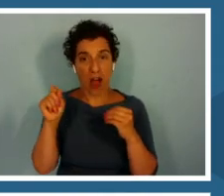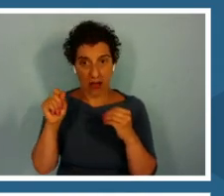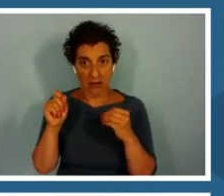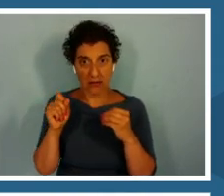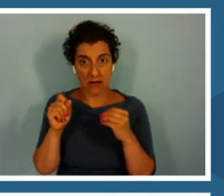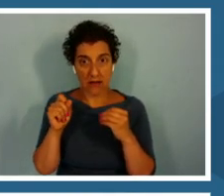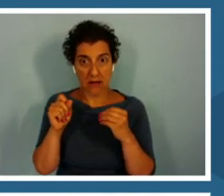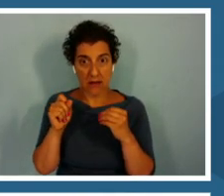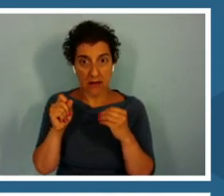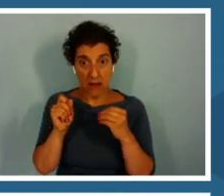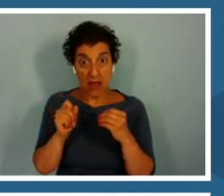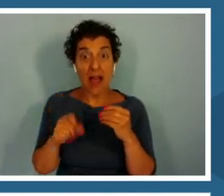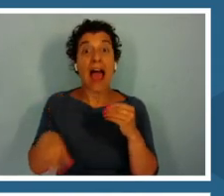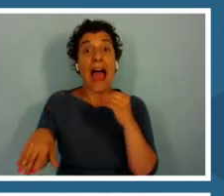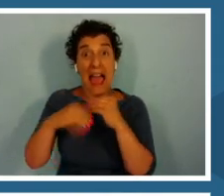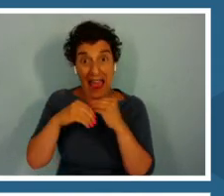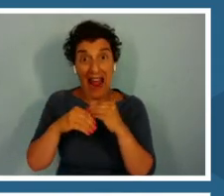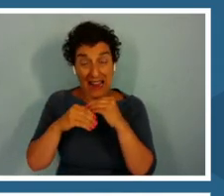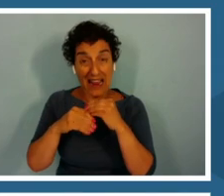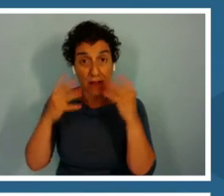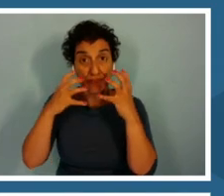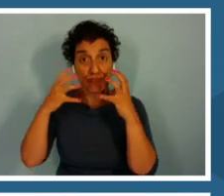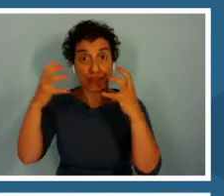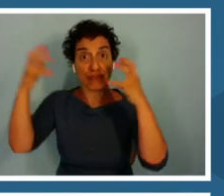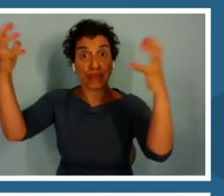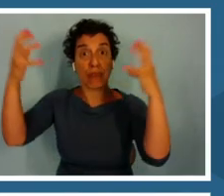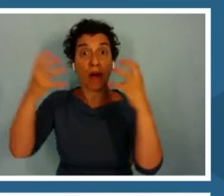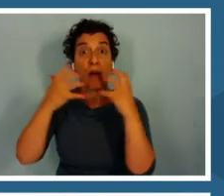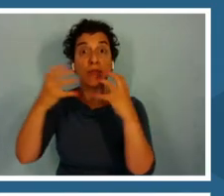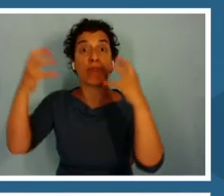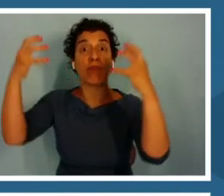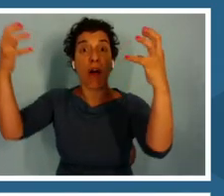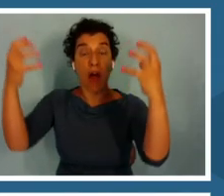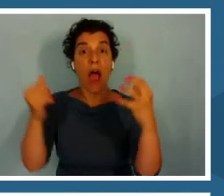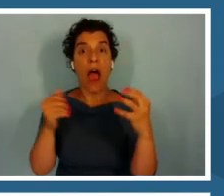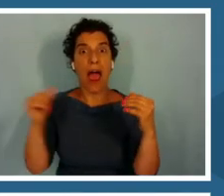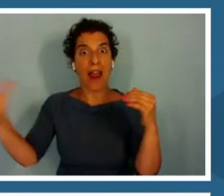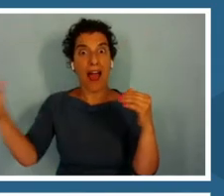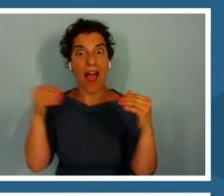Adding more chucks will make the call more enticing to maids but it also increases the